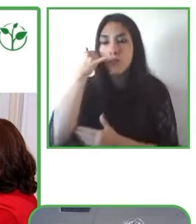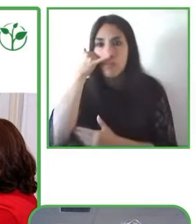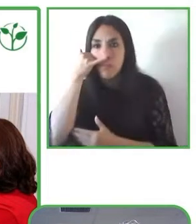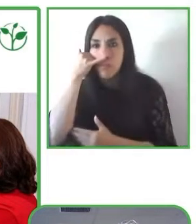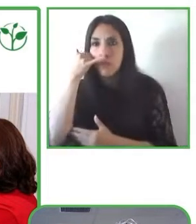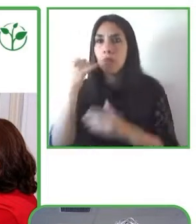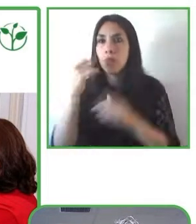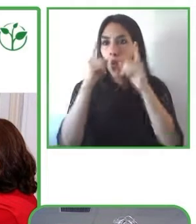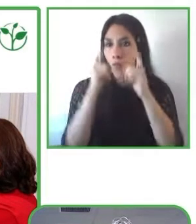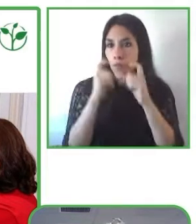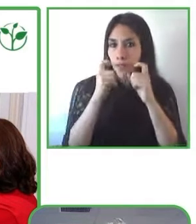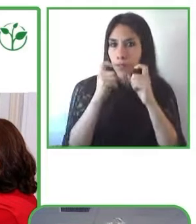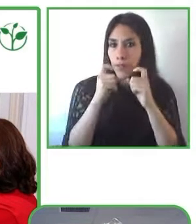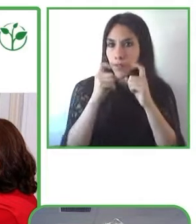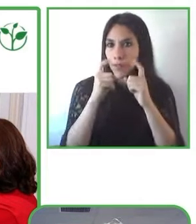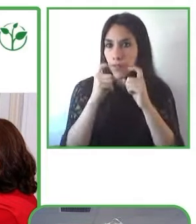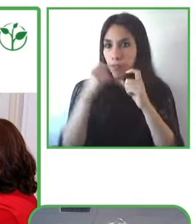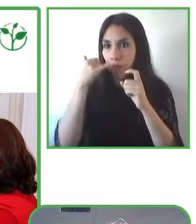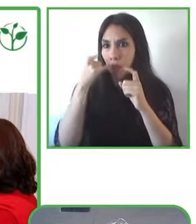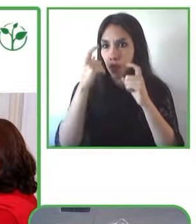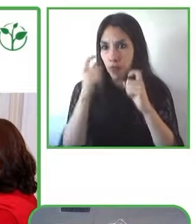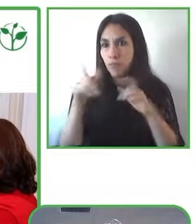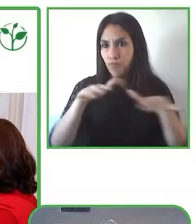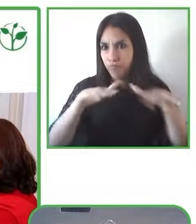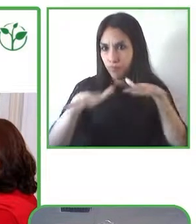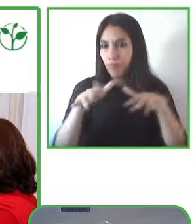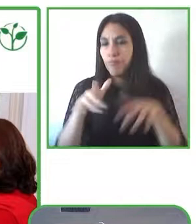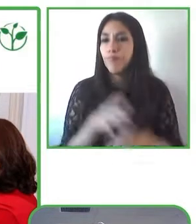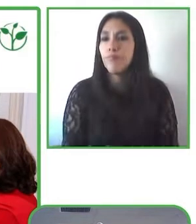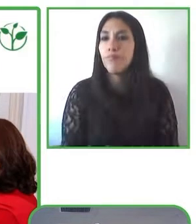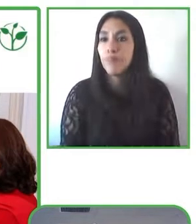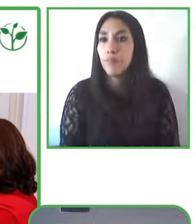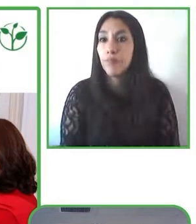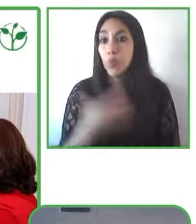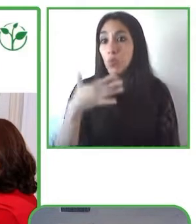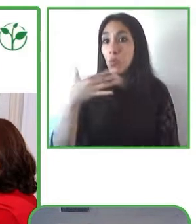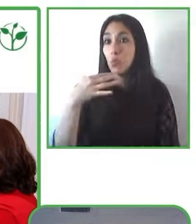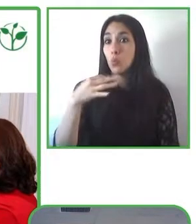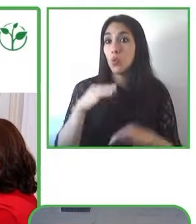or before something that is very important and in 2023, we were going to develop three courses